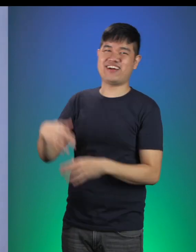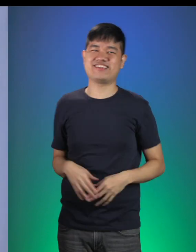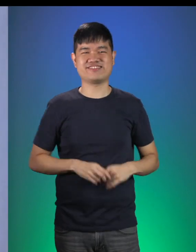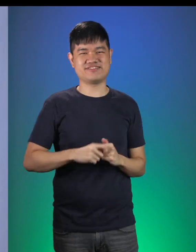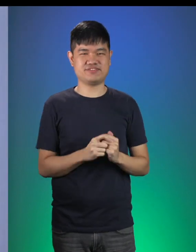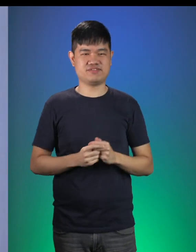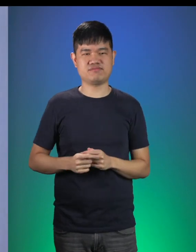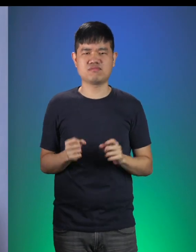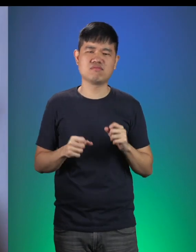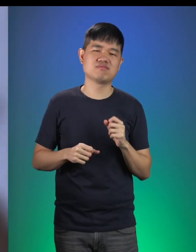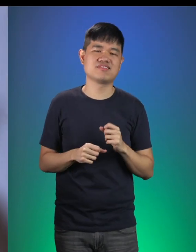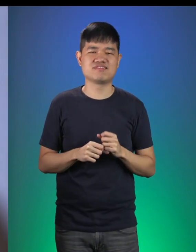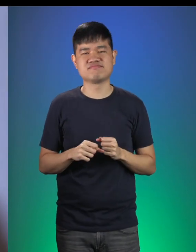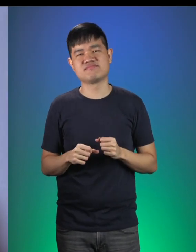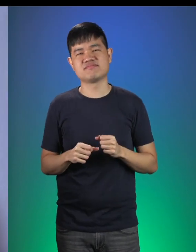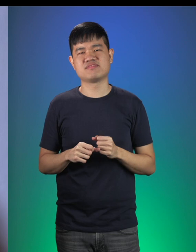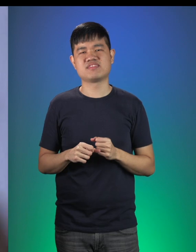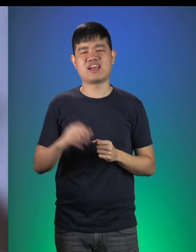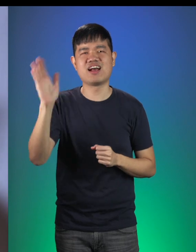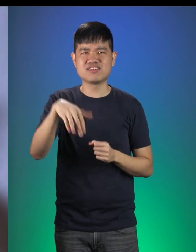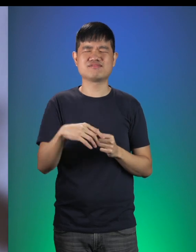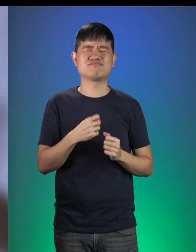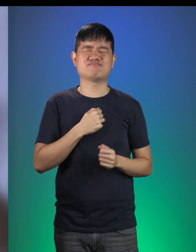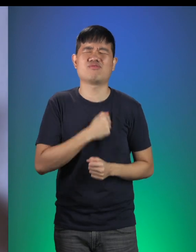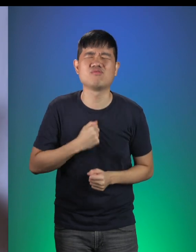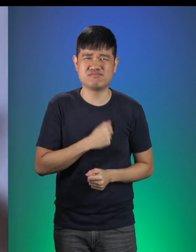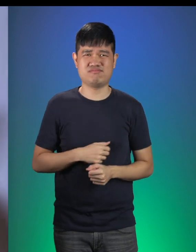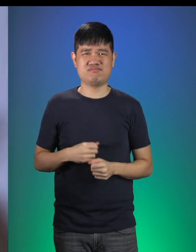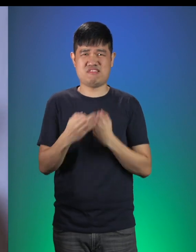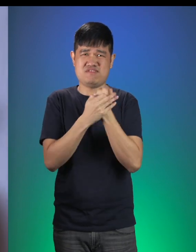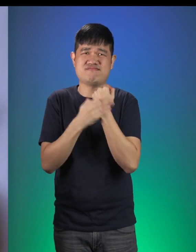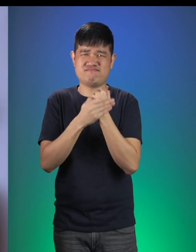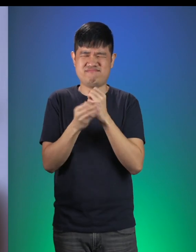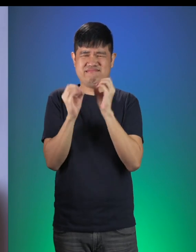Shoemaker: Oh my dear Little Red, I’m afraid we’ve run out of flour!